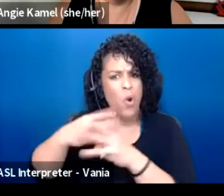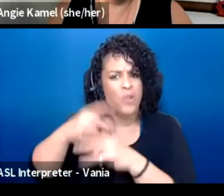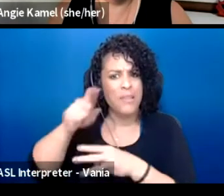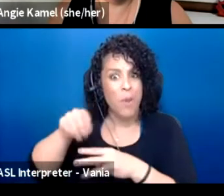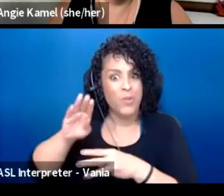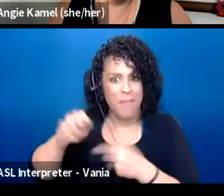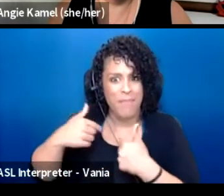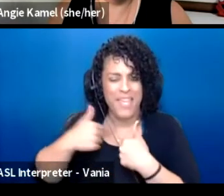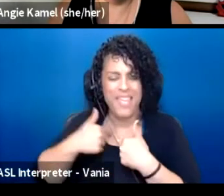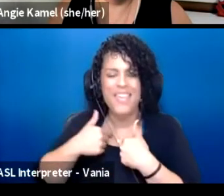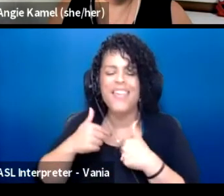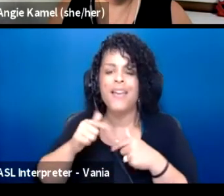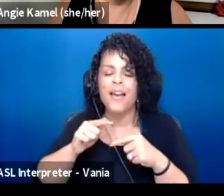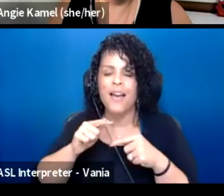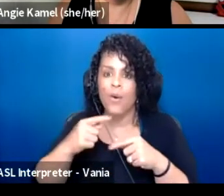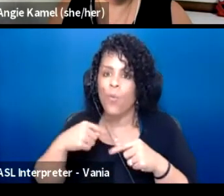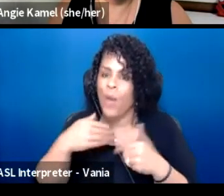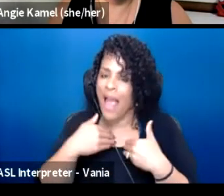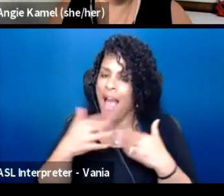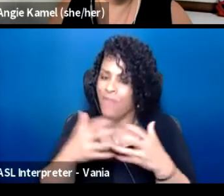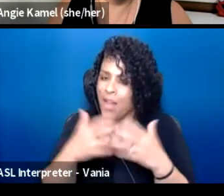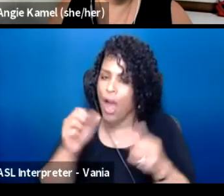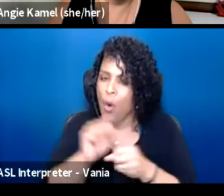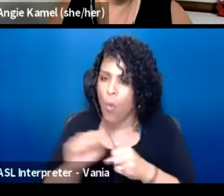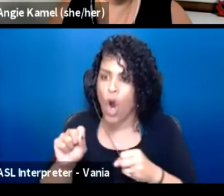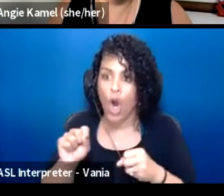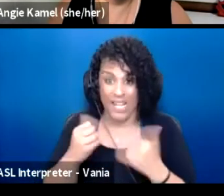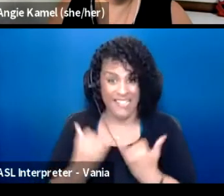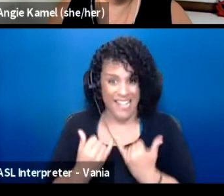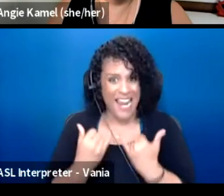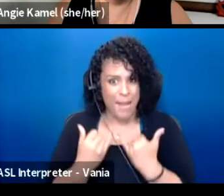And it's imminent, but it also is, we should expect